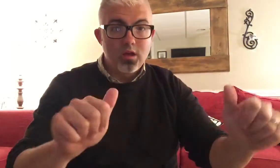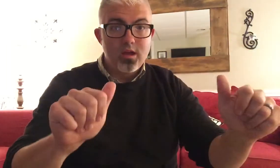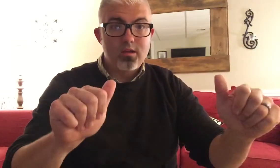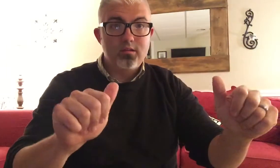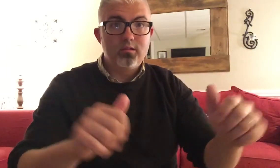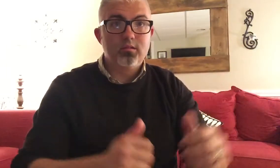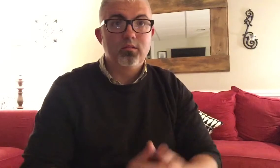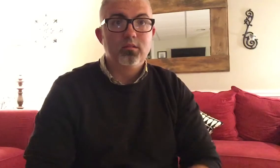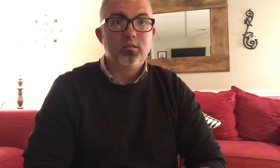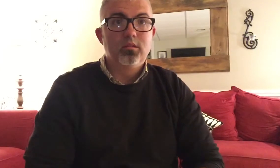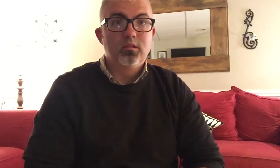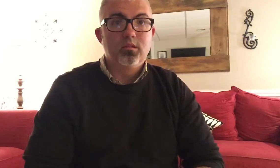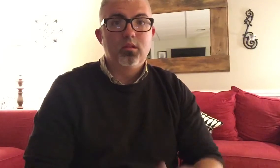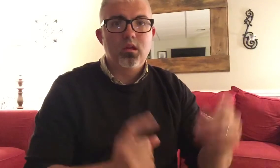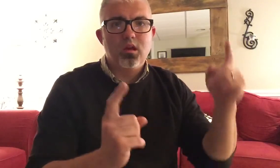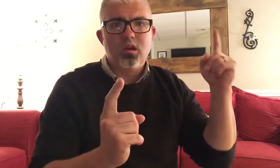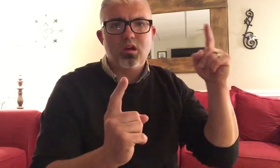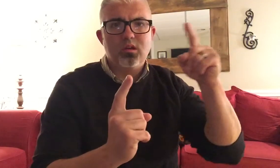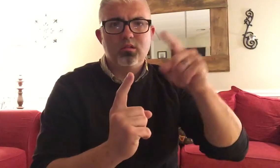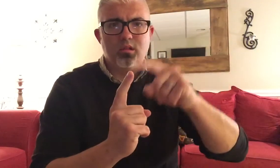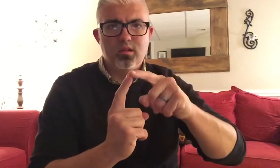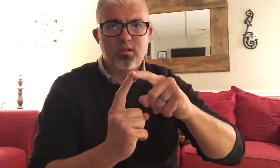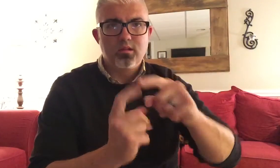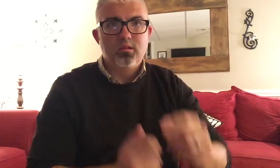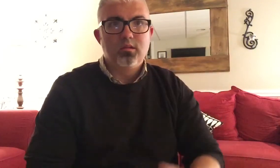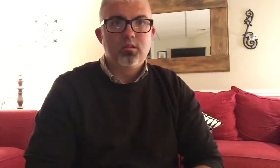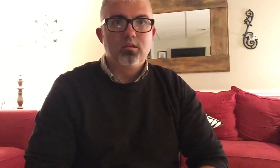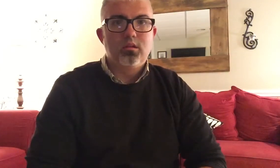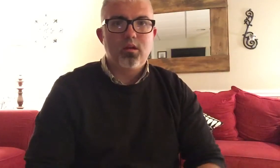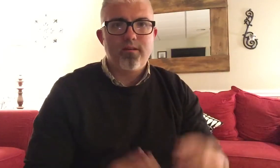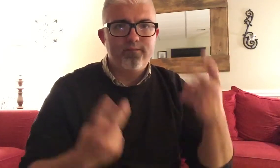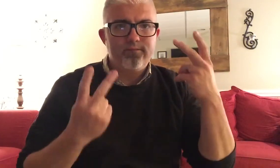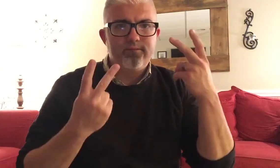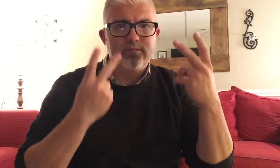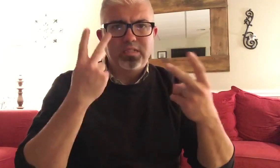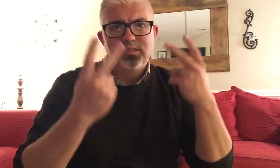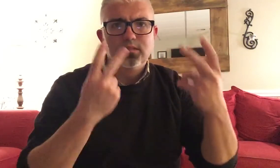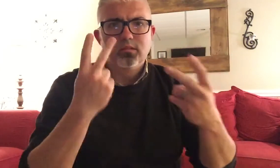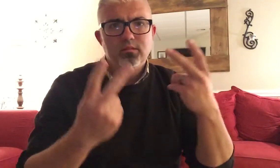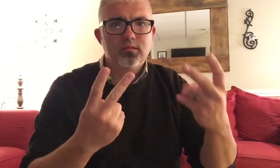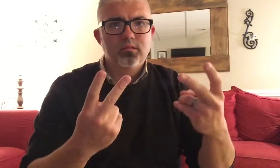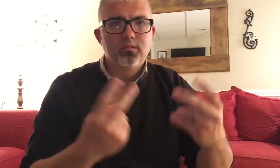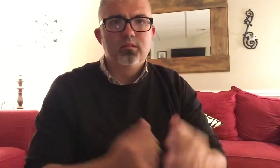TRY UNTIL VISIT